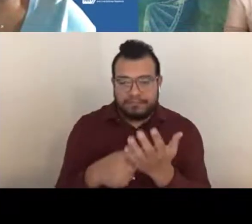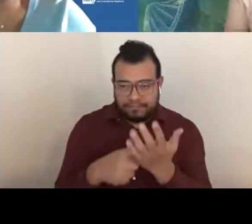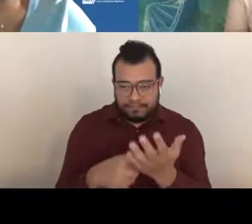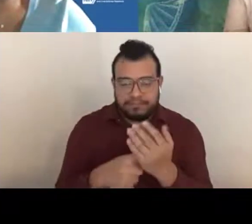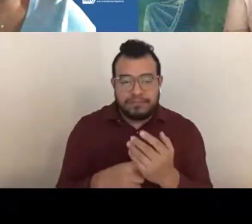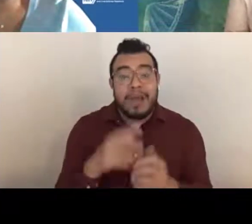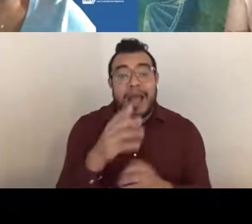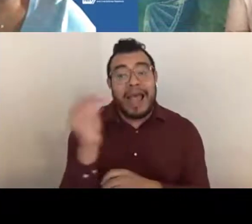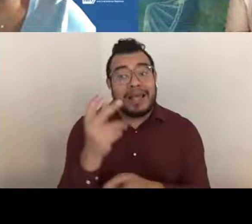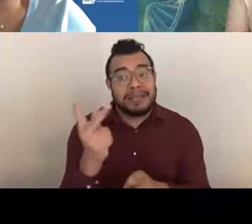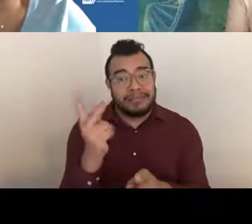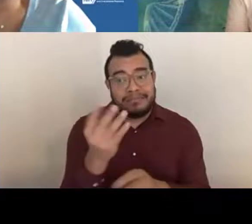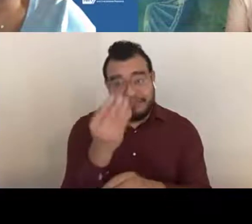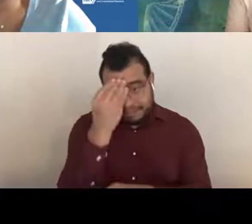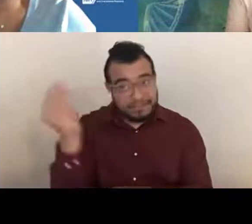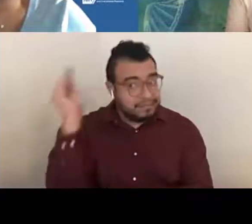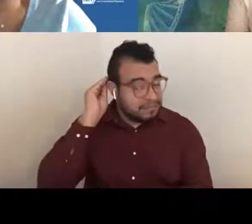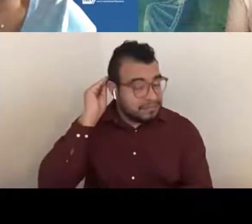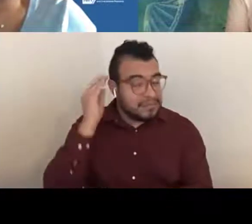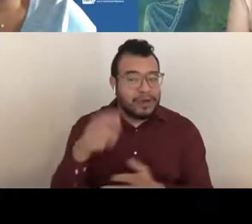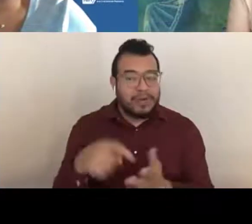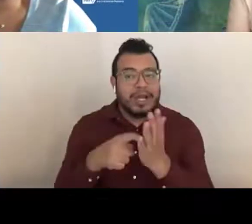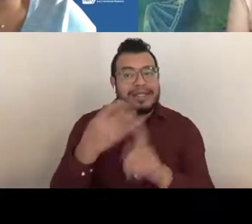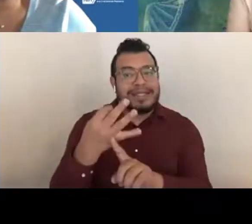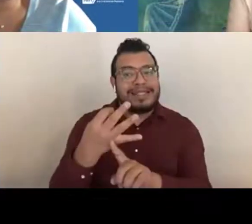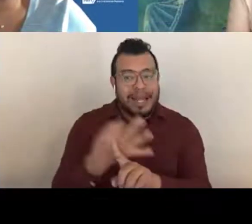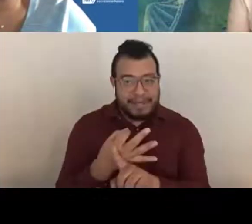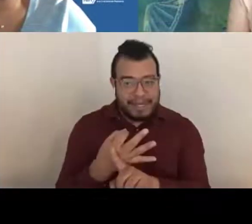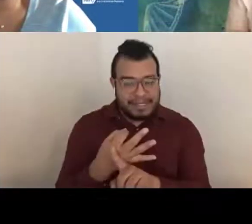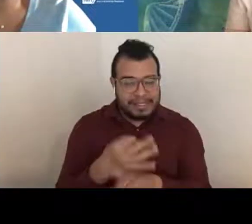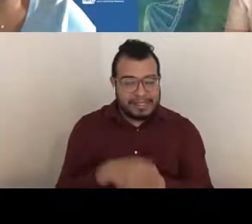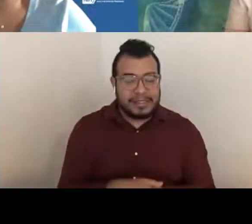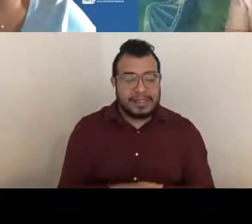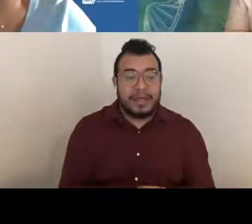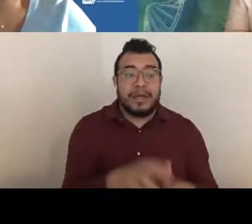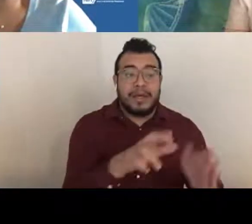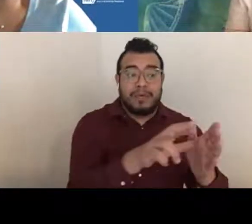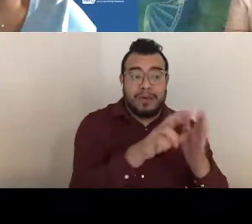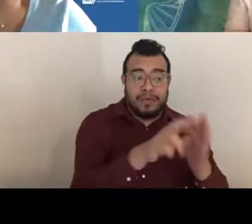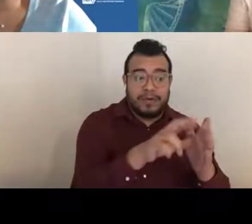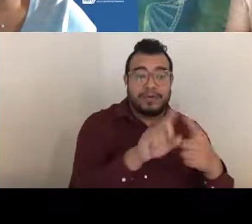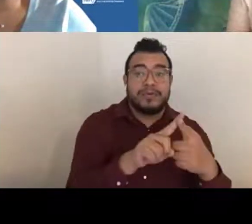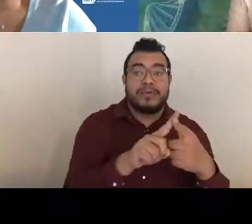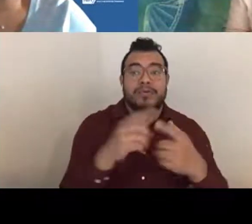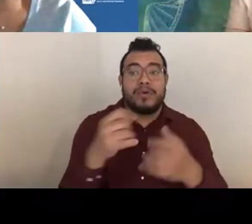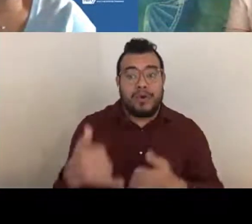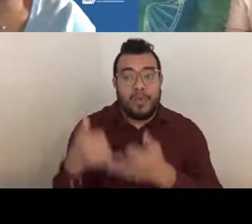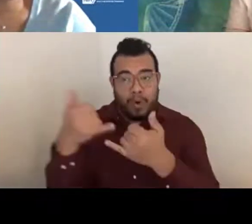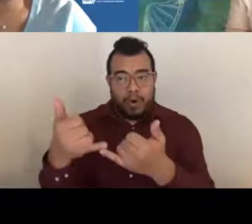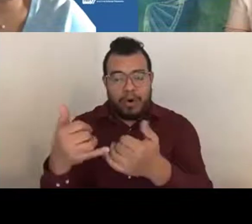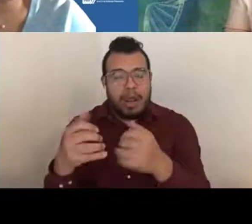that it takes 9 months from review to award. Actually that could be on the short end, it could even take longer.